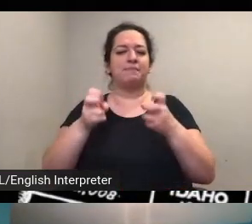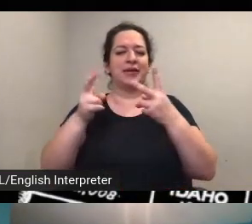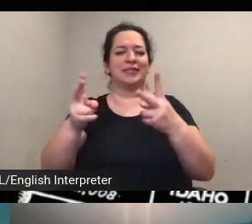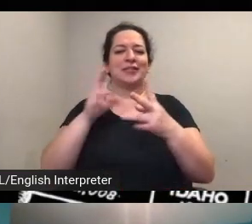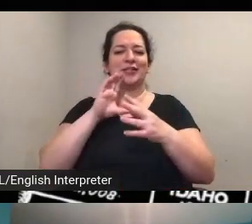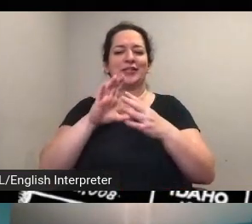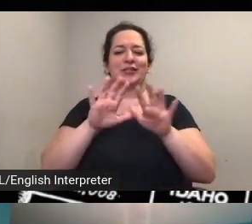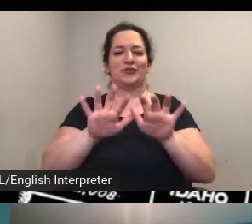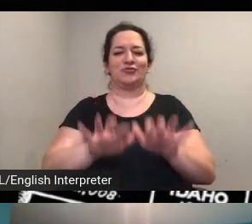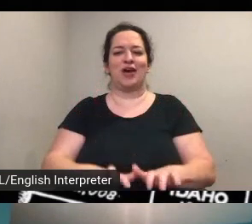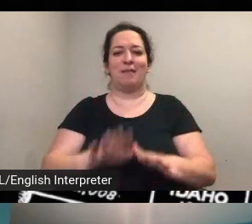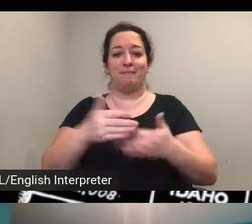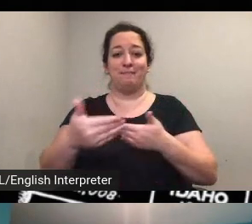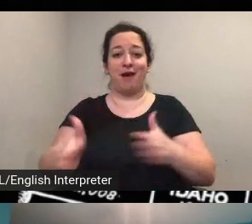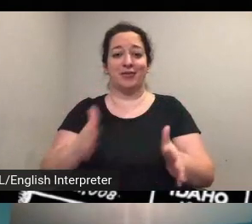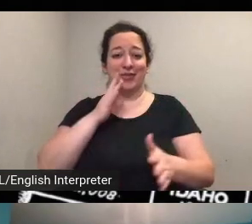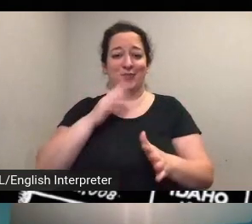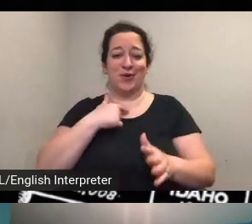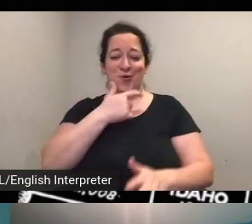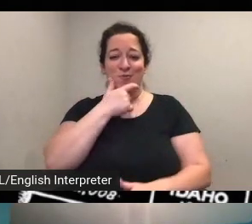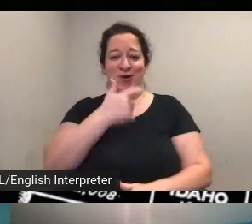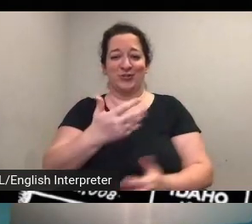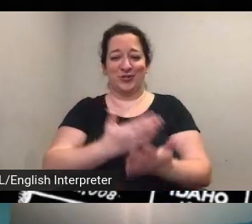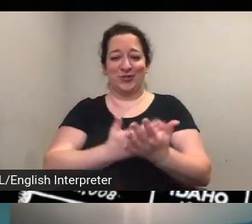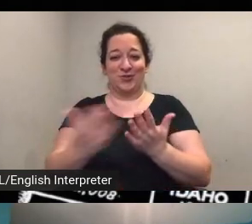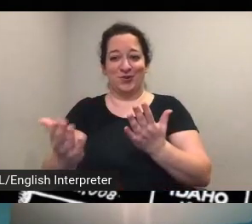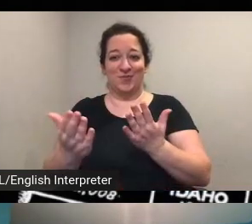through because uh this is your audience who want to know